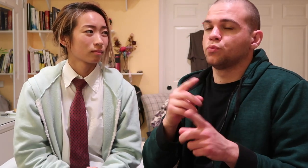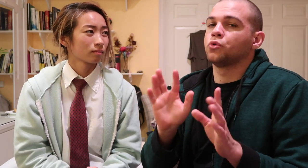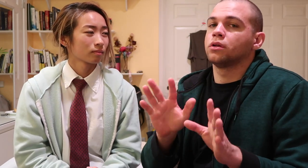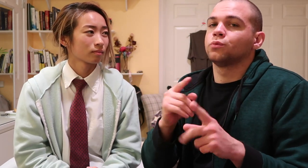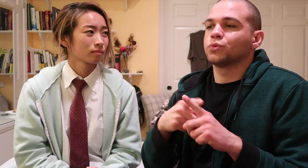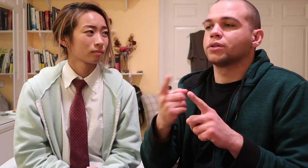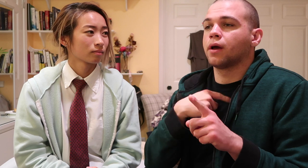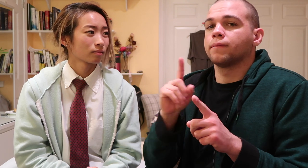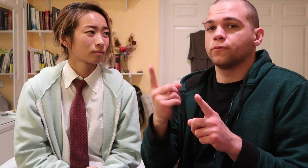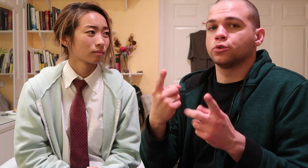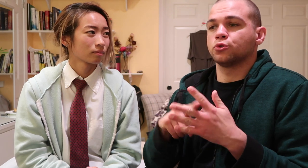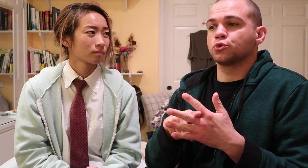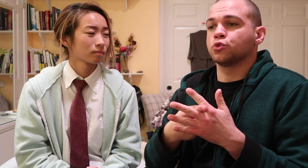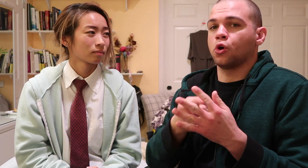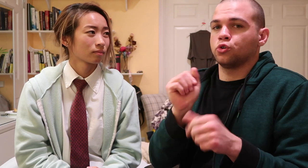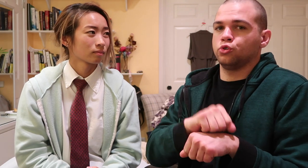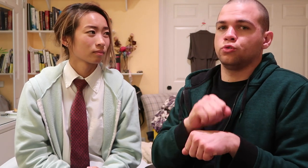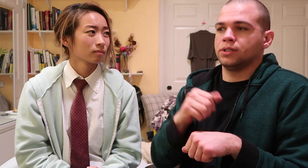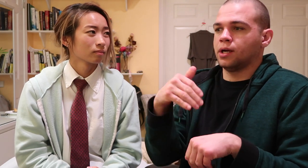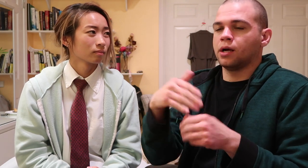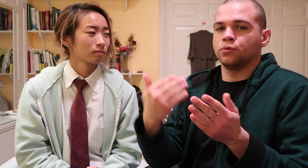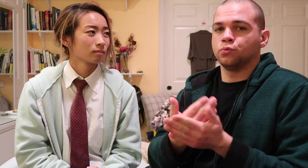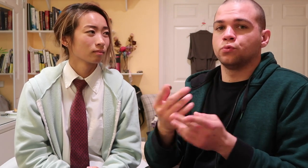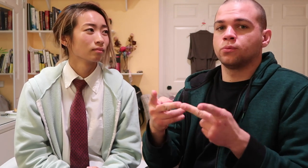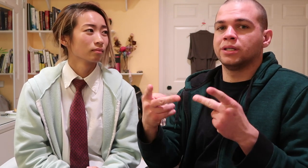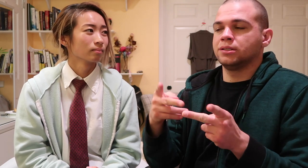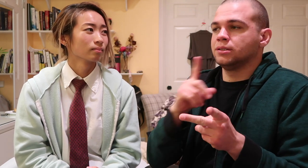Well when I first started working at this new place